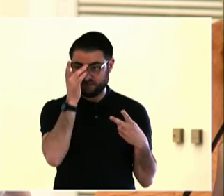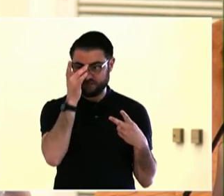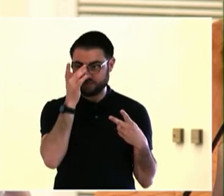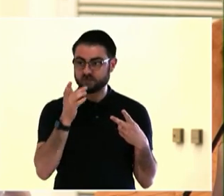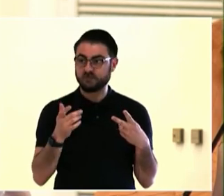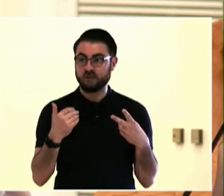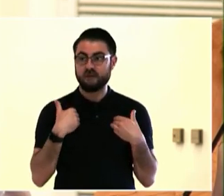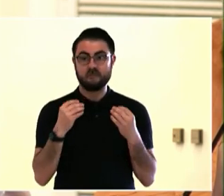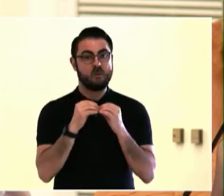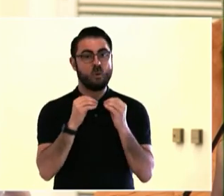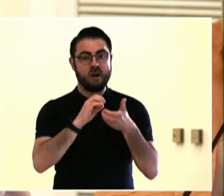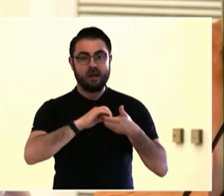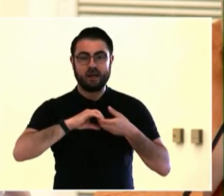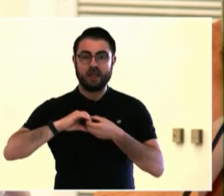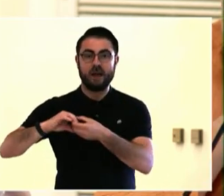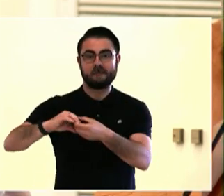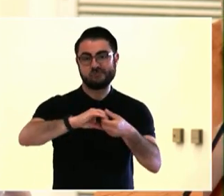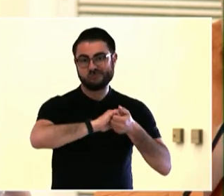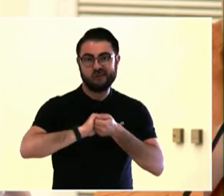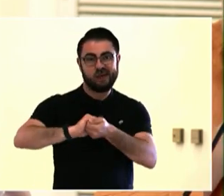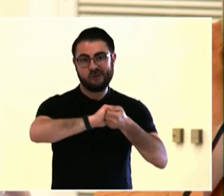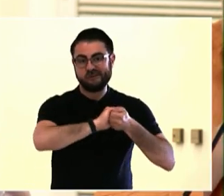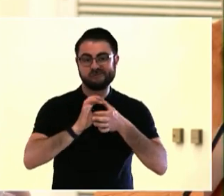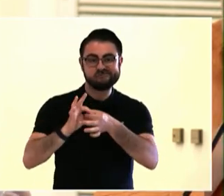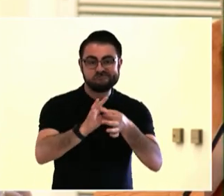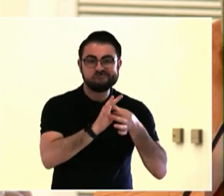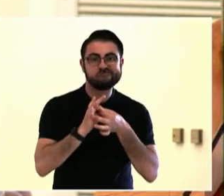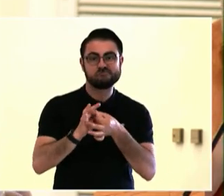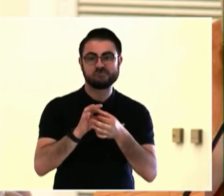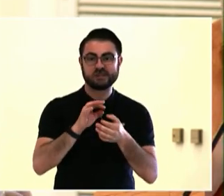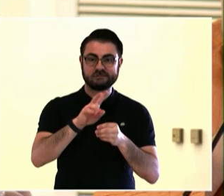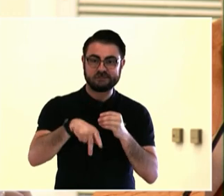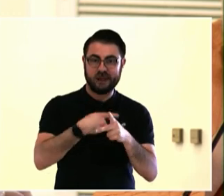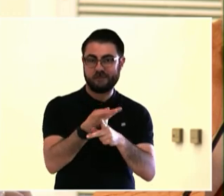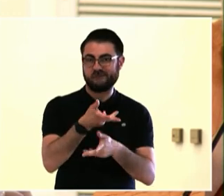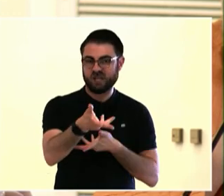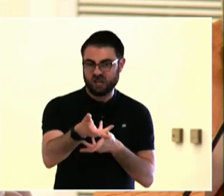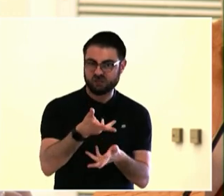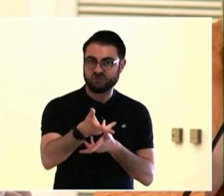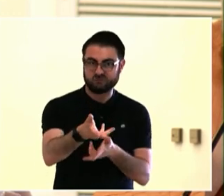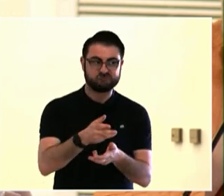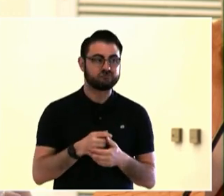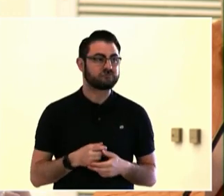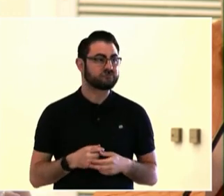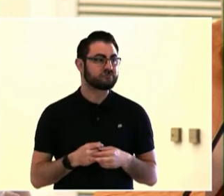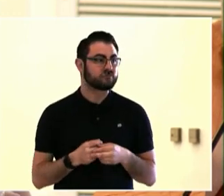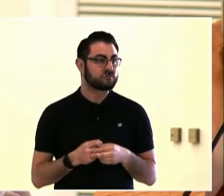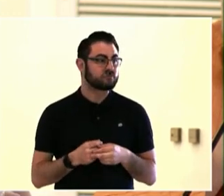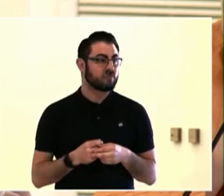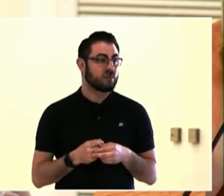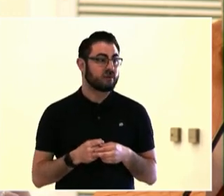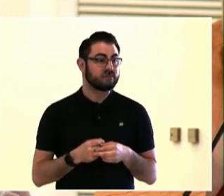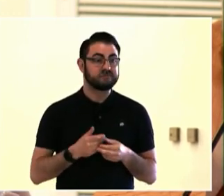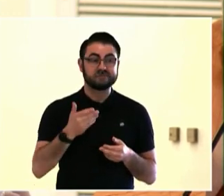It's really -- I mean, some -- just great when community comes out, you know. So thank you for that.